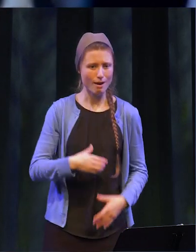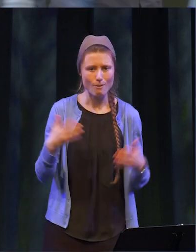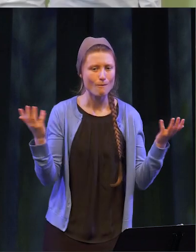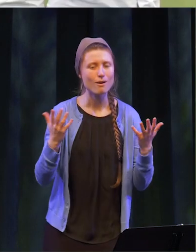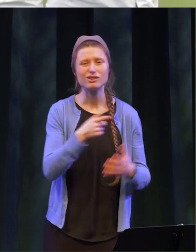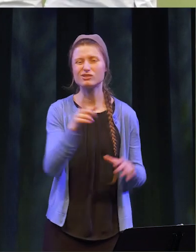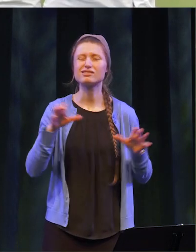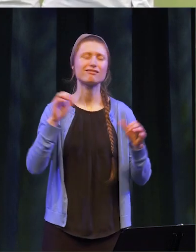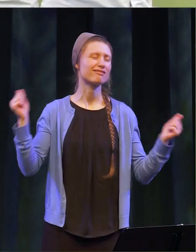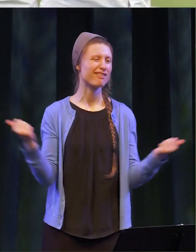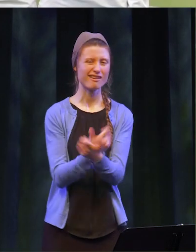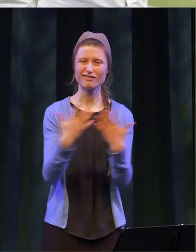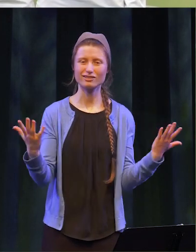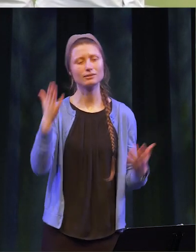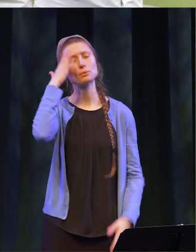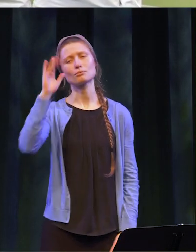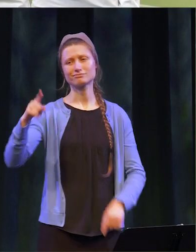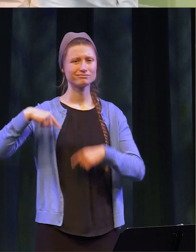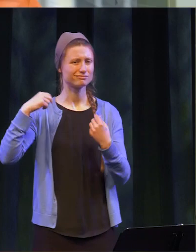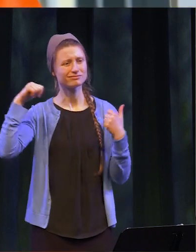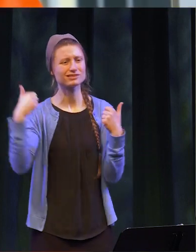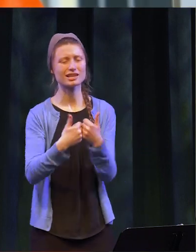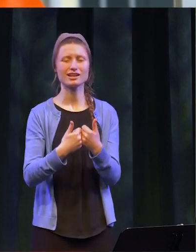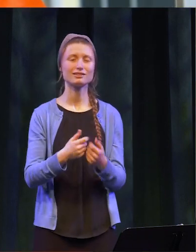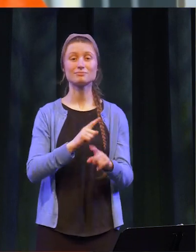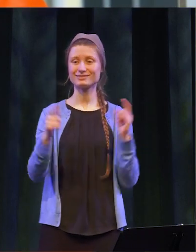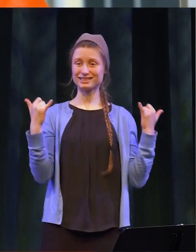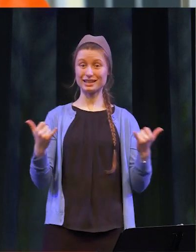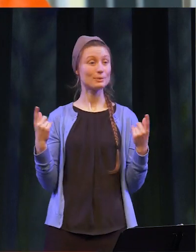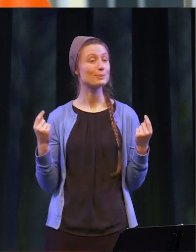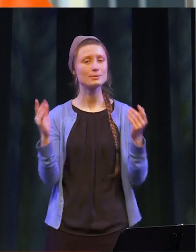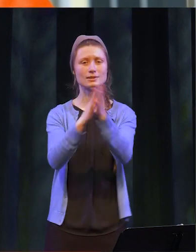You did it all and I know it hasn't been easy. But today we celebrate your hard-earned and